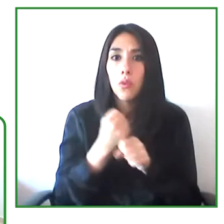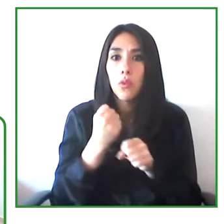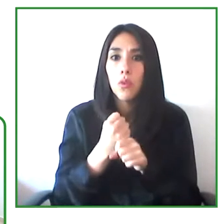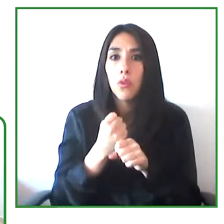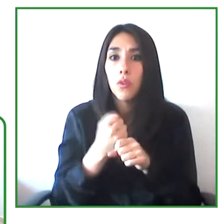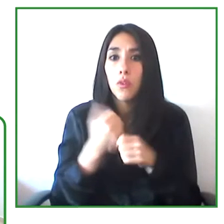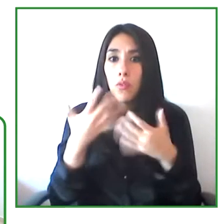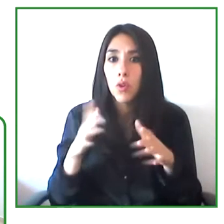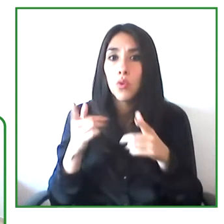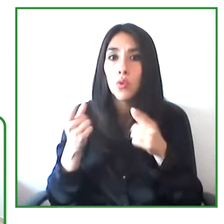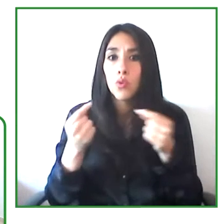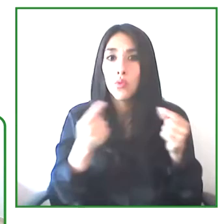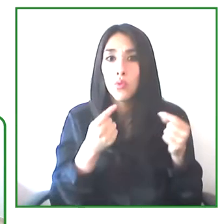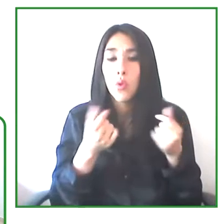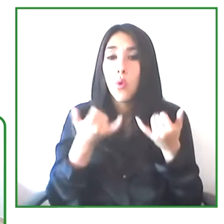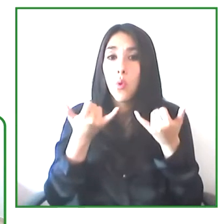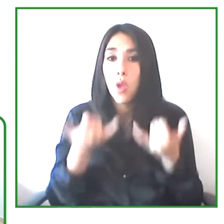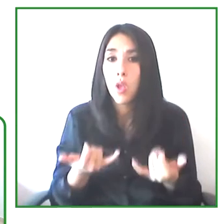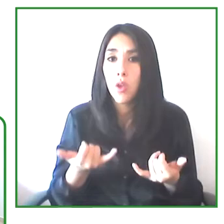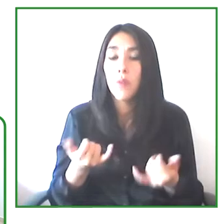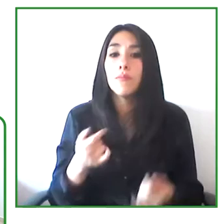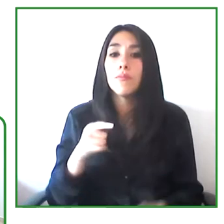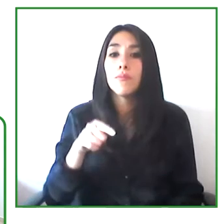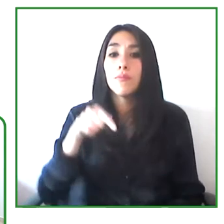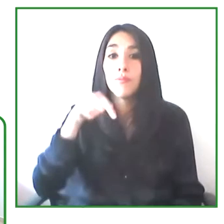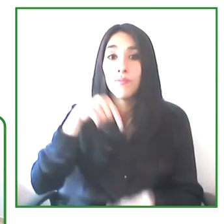so that the centro de relevo Now.